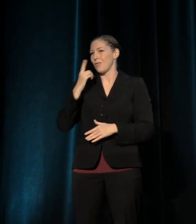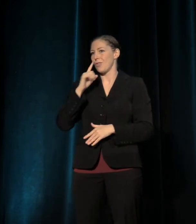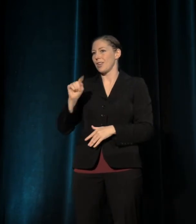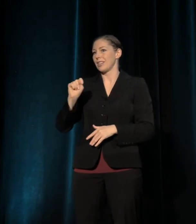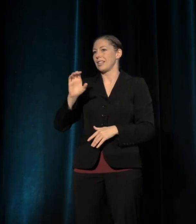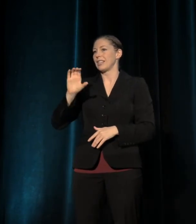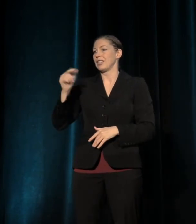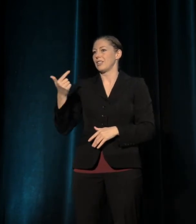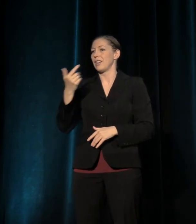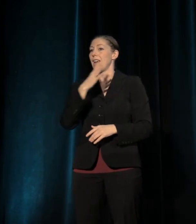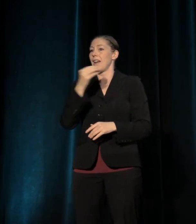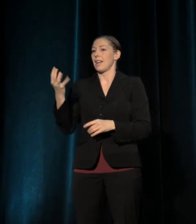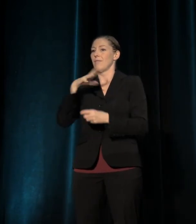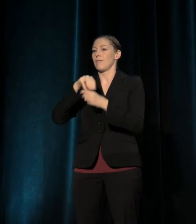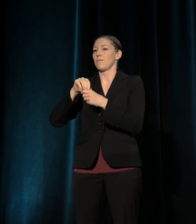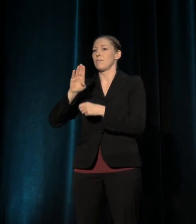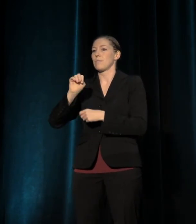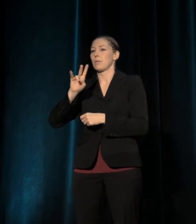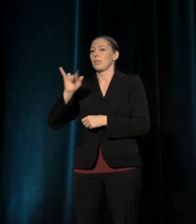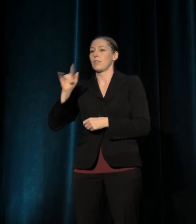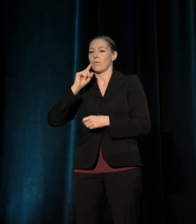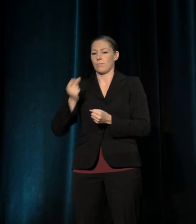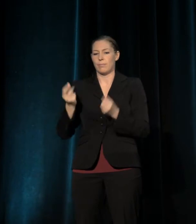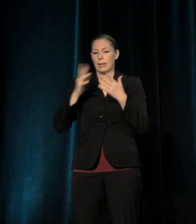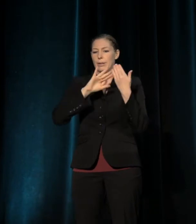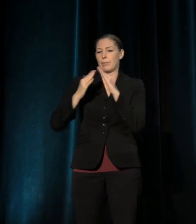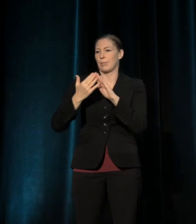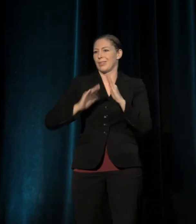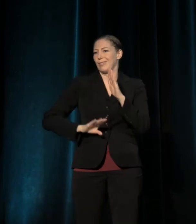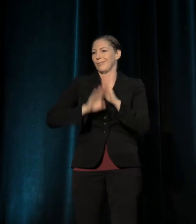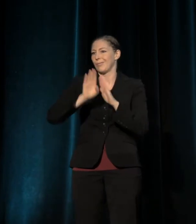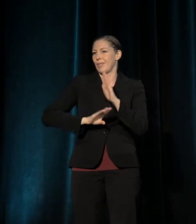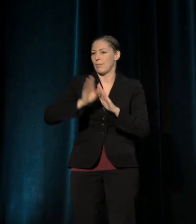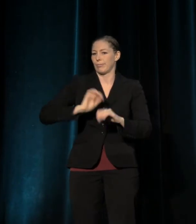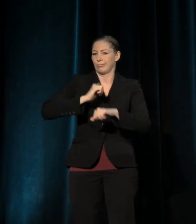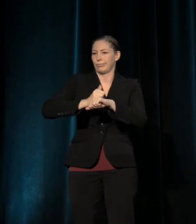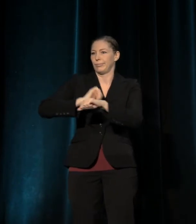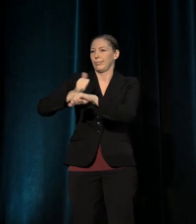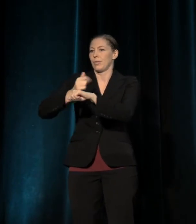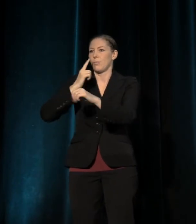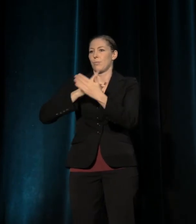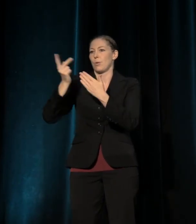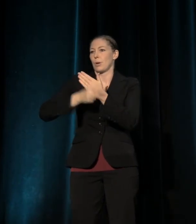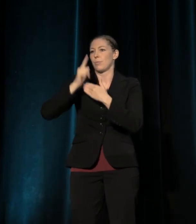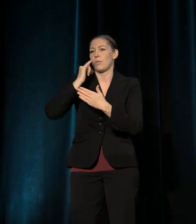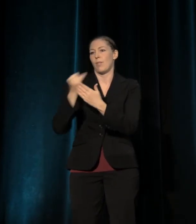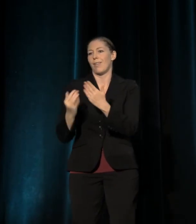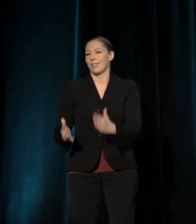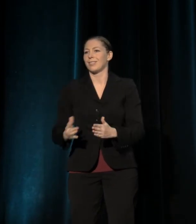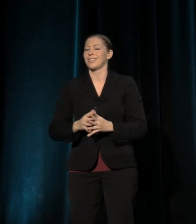community development programs, particularly those for artists. She is a truly great champion for mentorship